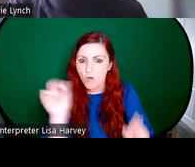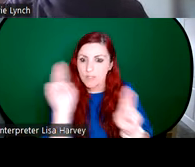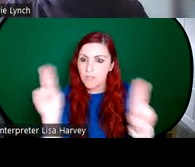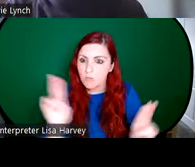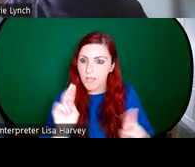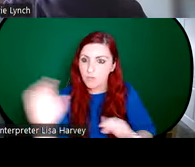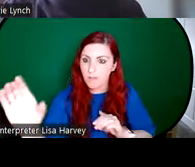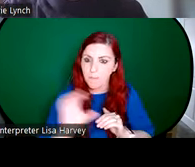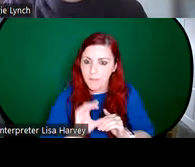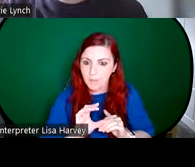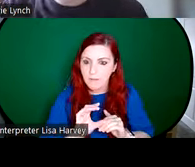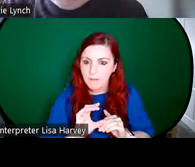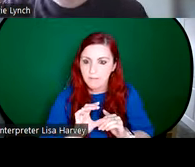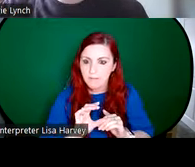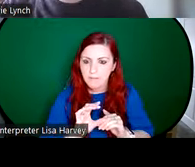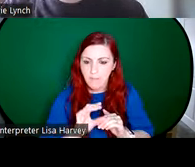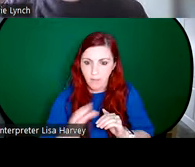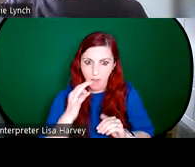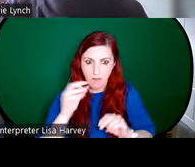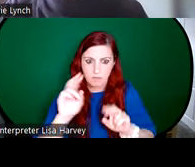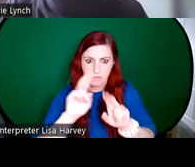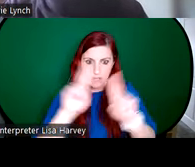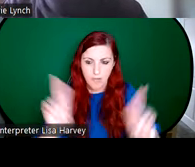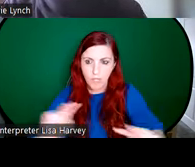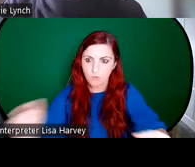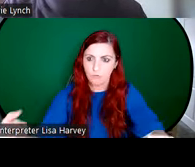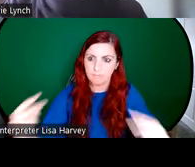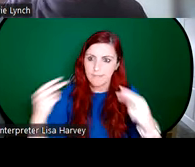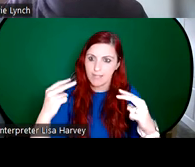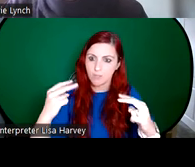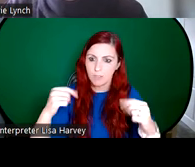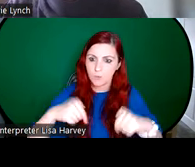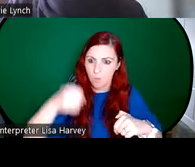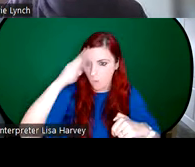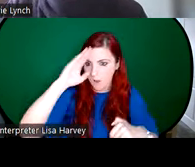really brought international attention and recognition to on tour to that so